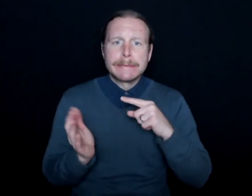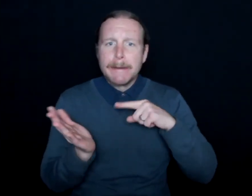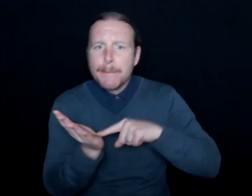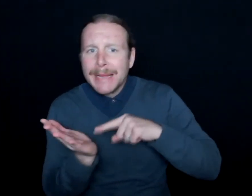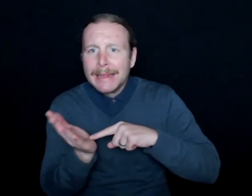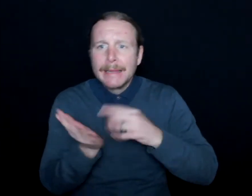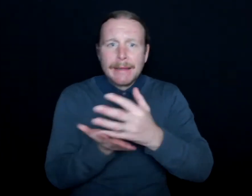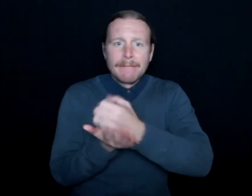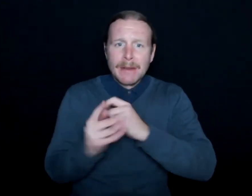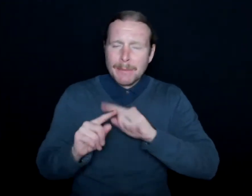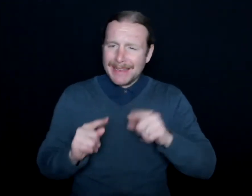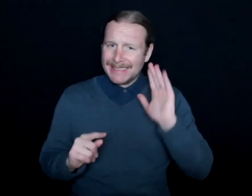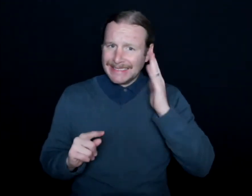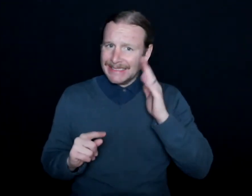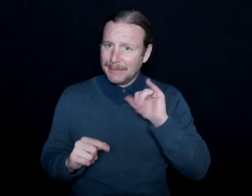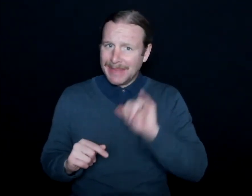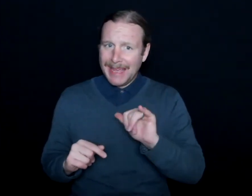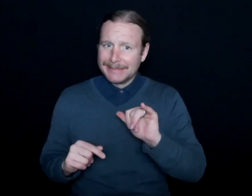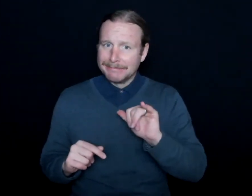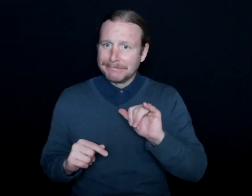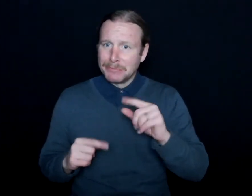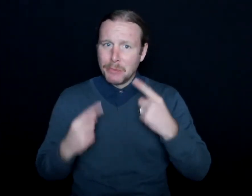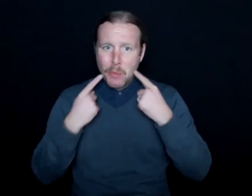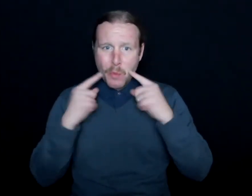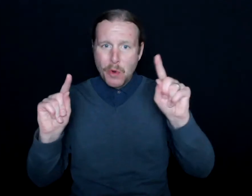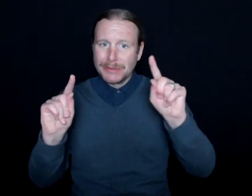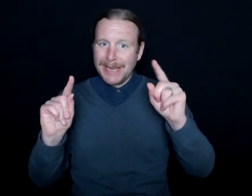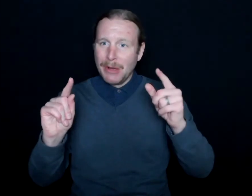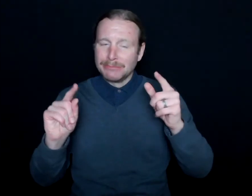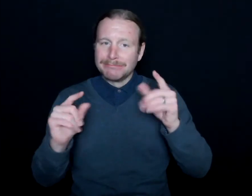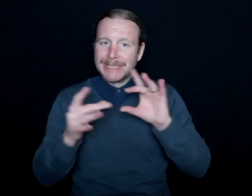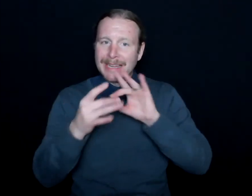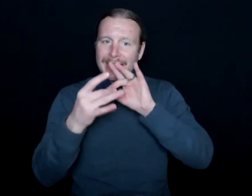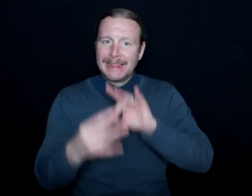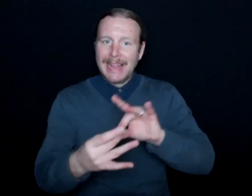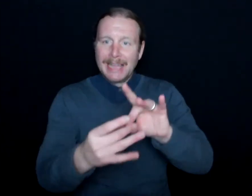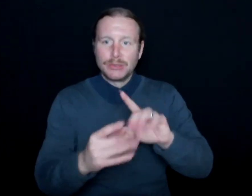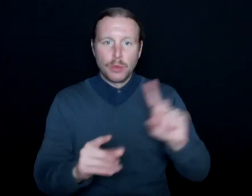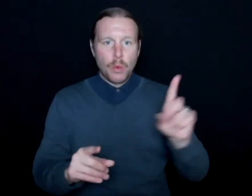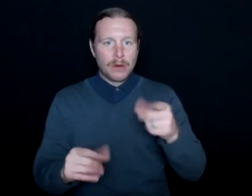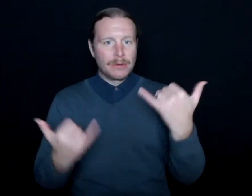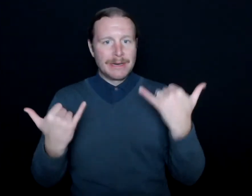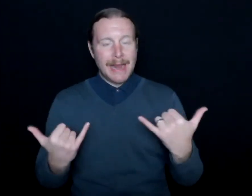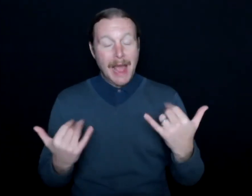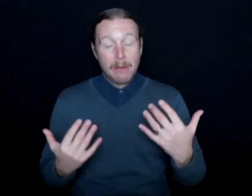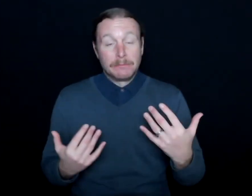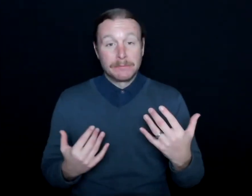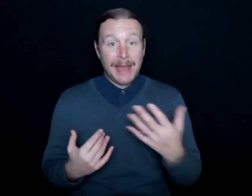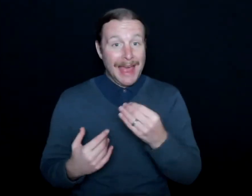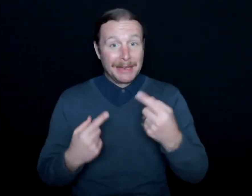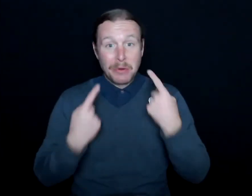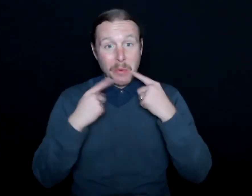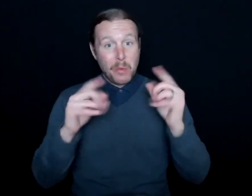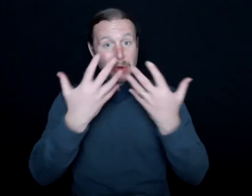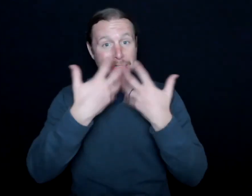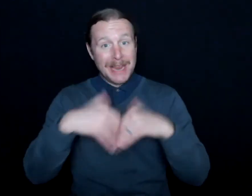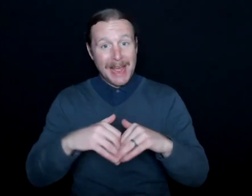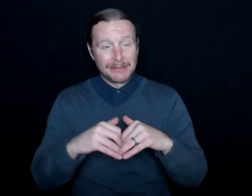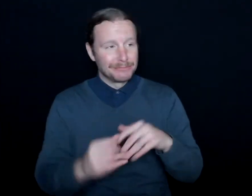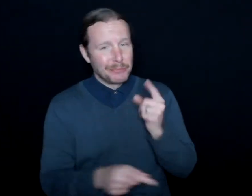but it sounds like it led you to where you are now and all worked out-- Right. for the best.